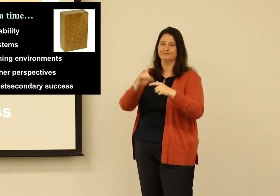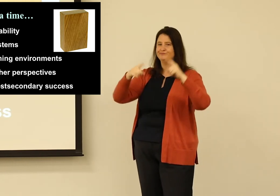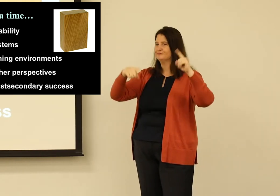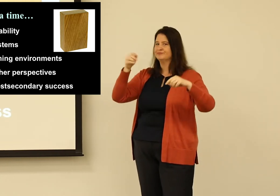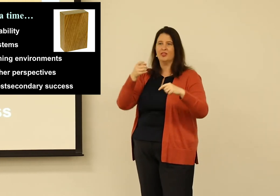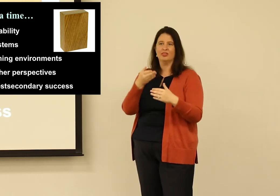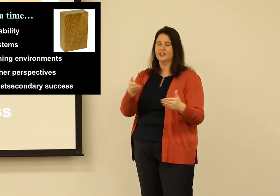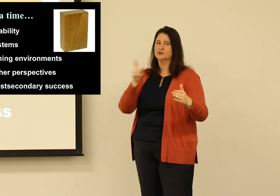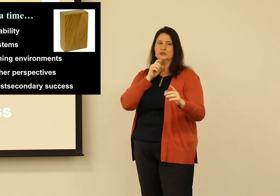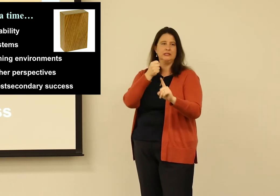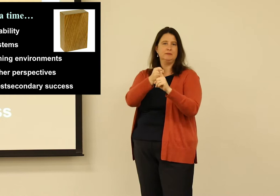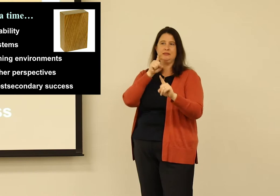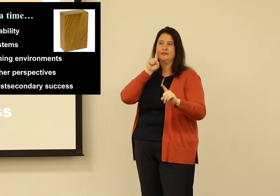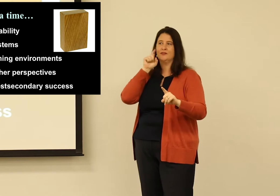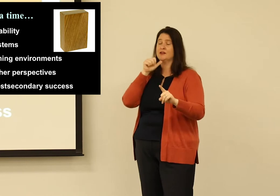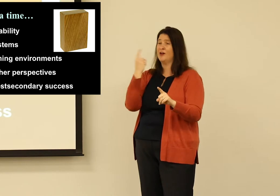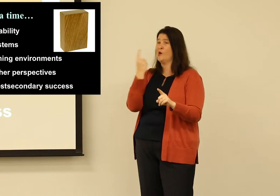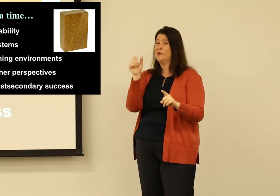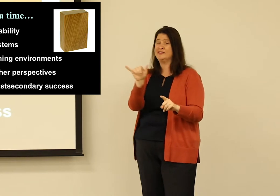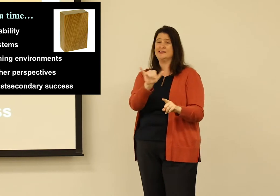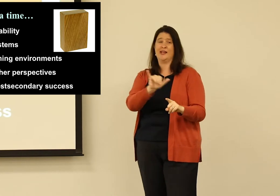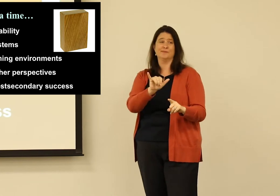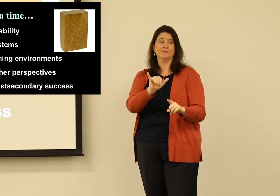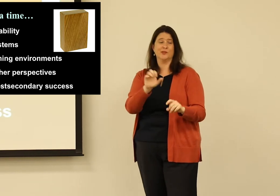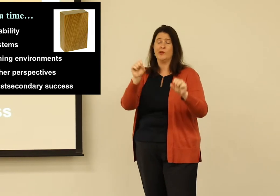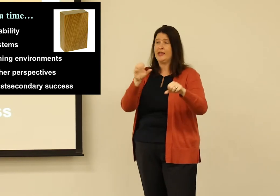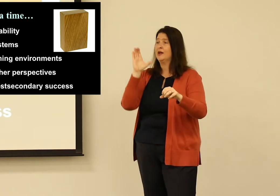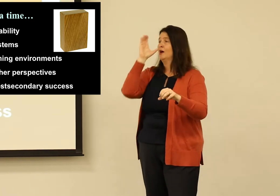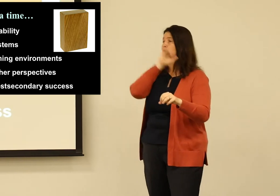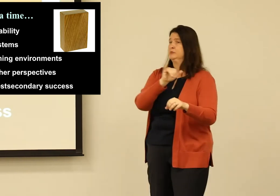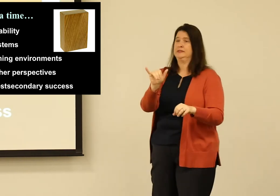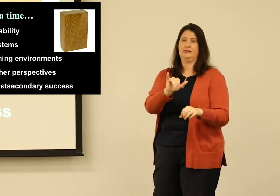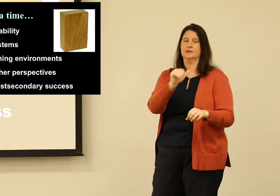Predictors of post-secondary outcomes. And it's not always the same thing